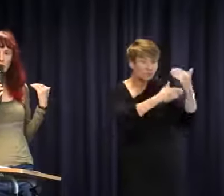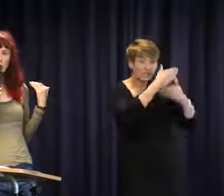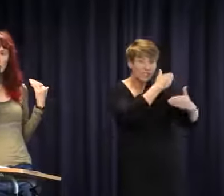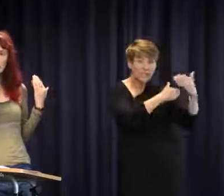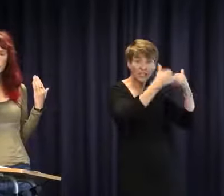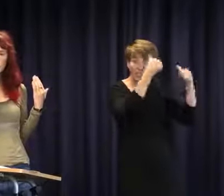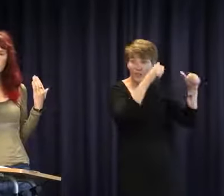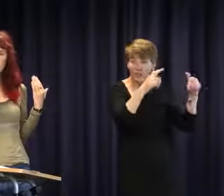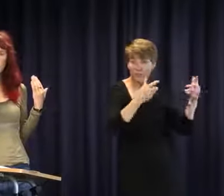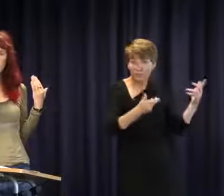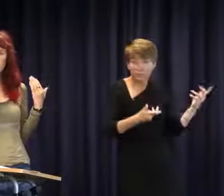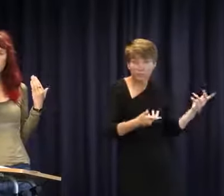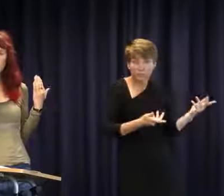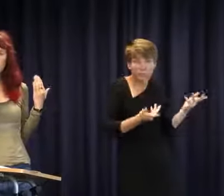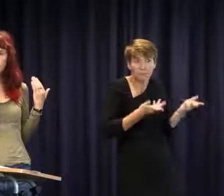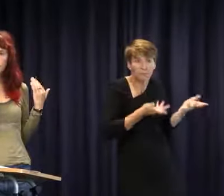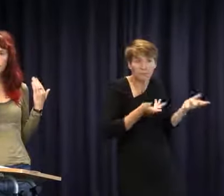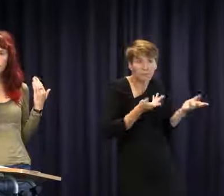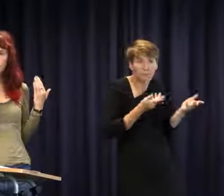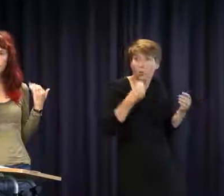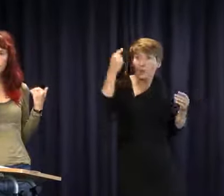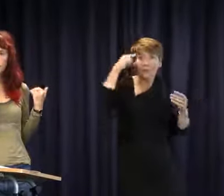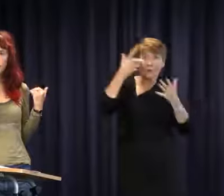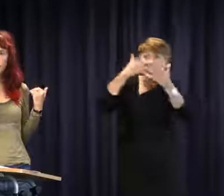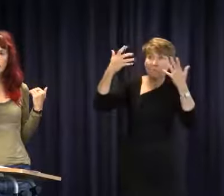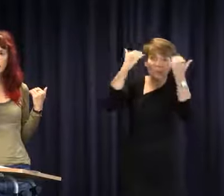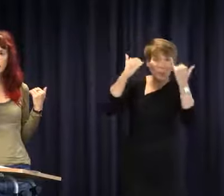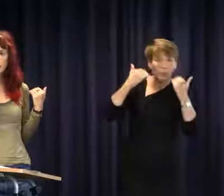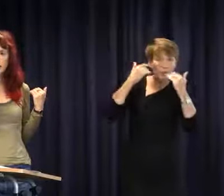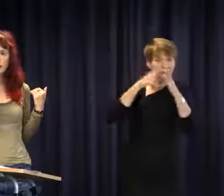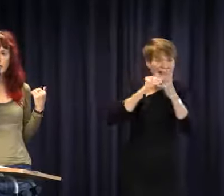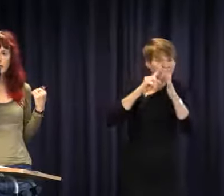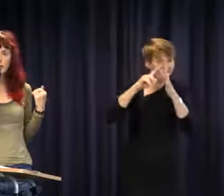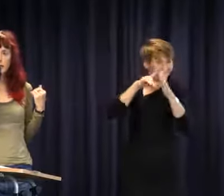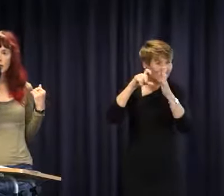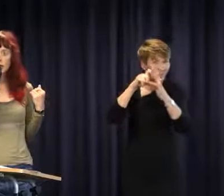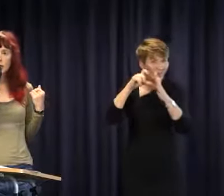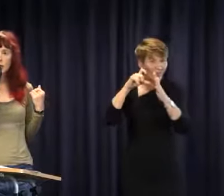would think after some very High Court, Federal Court cases things would change. Departments